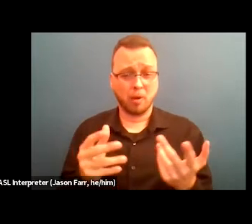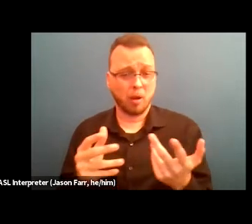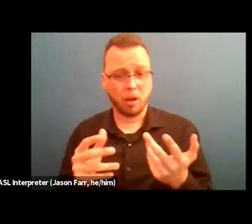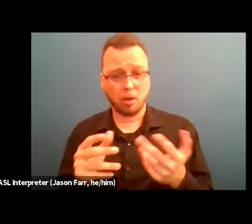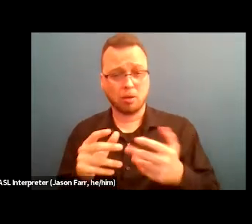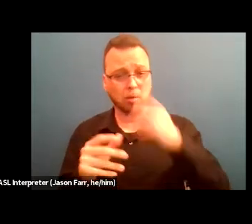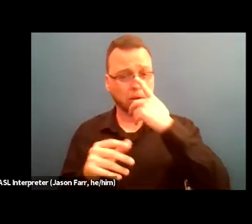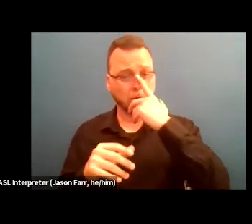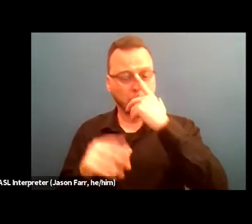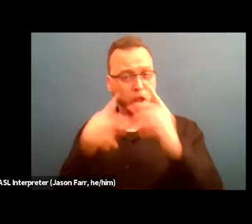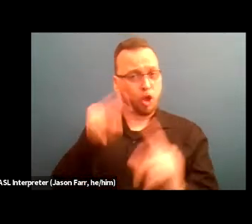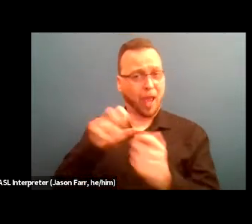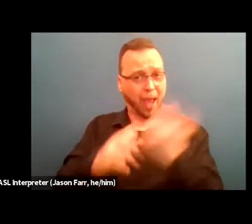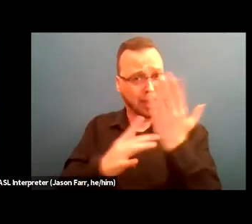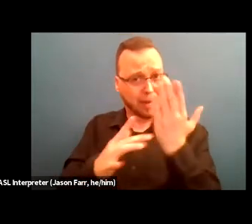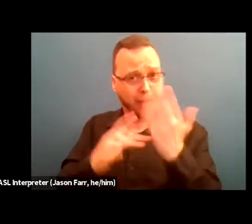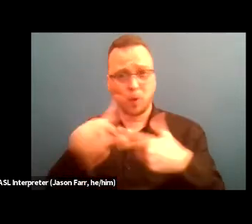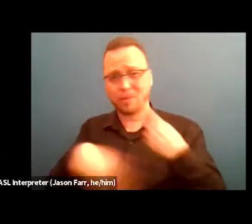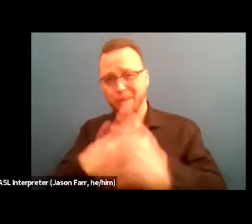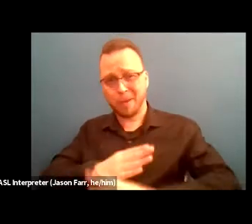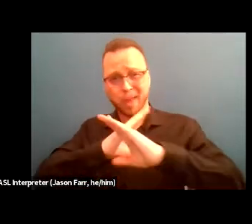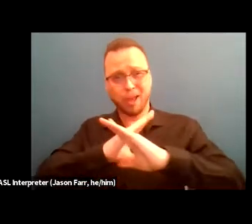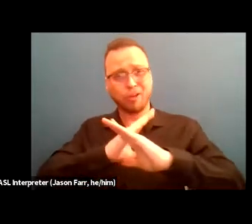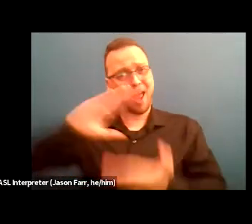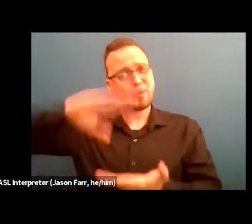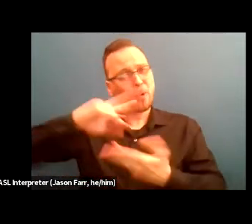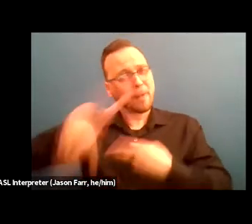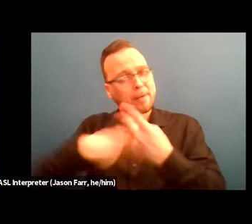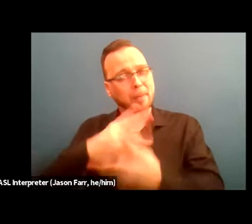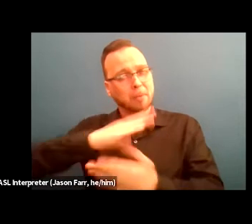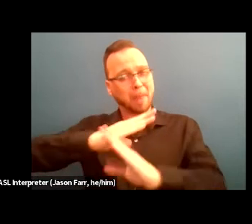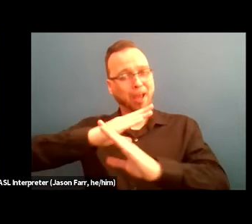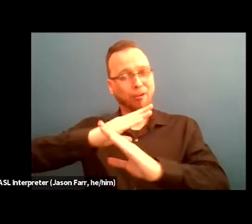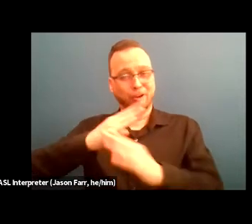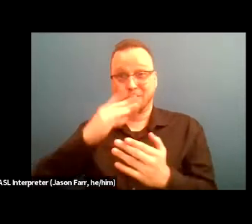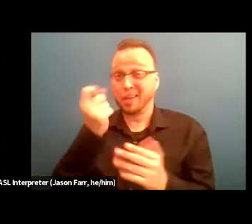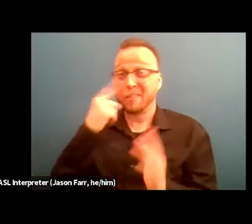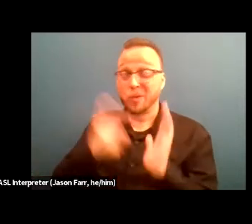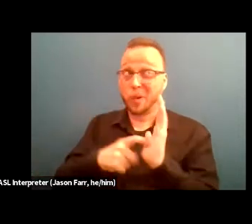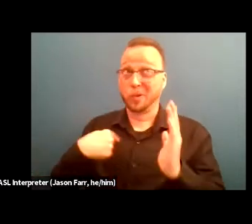and reduce those barriers for full participation given the reliance on the virtual spaces that we now find ourselves in.